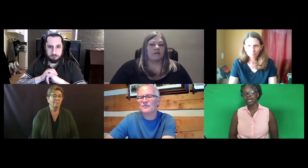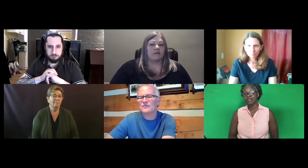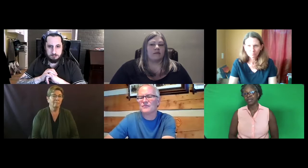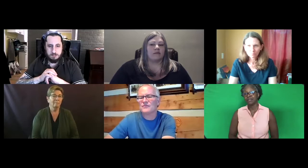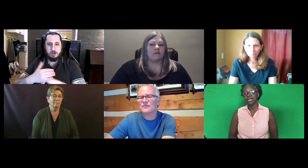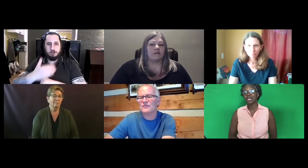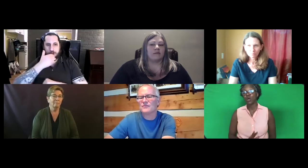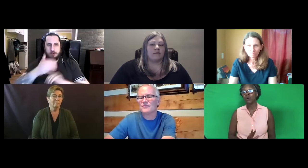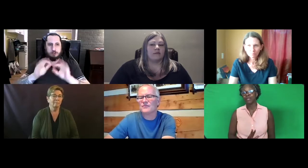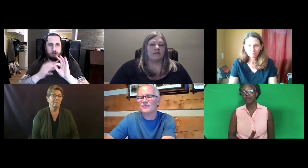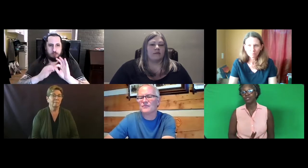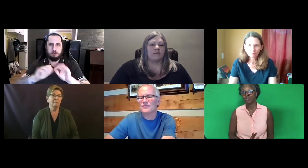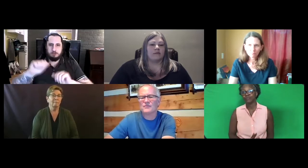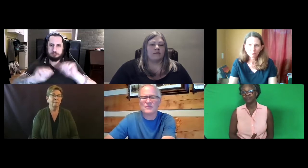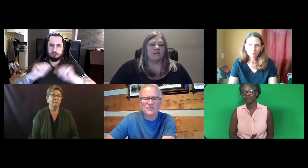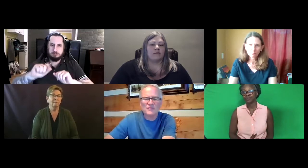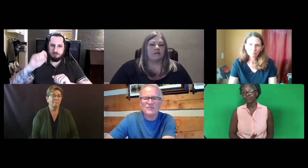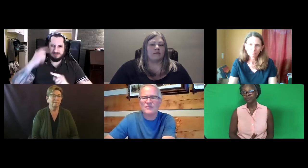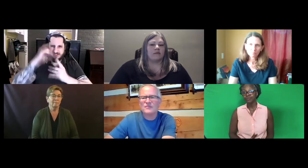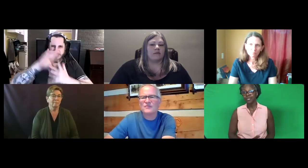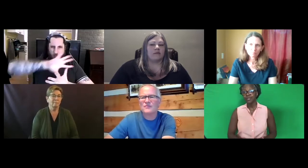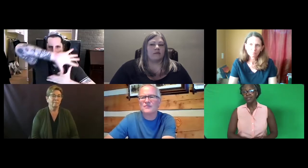Can they let go of language?